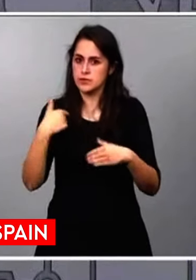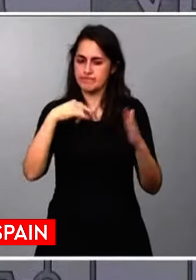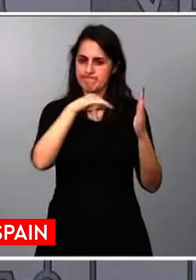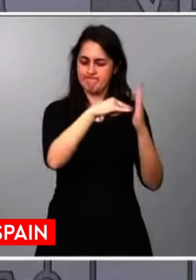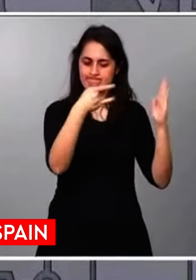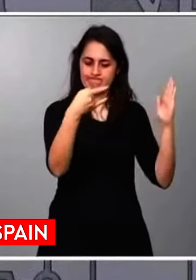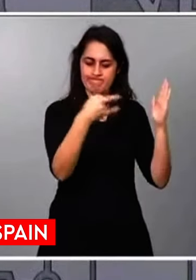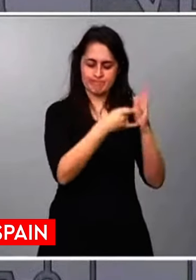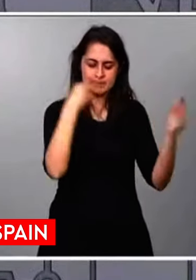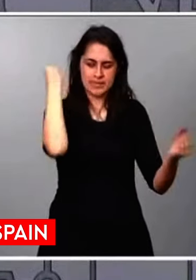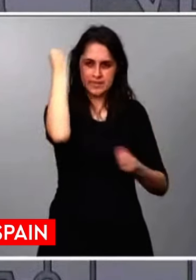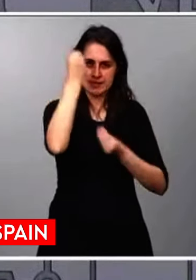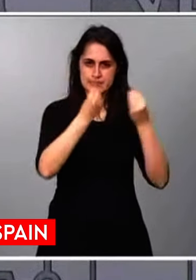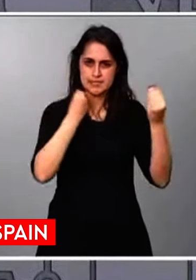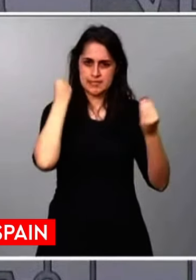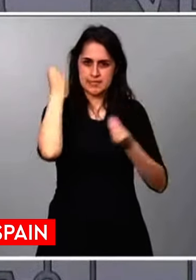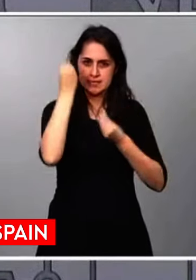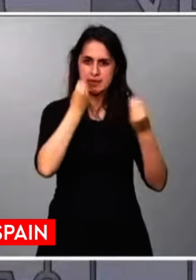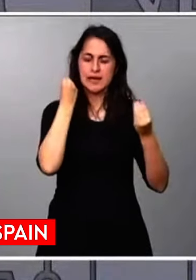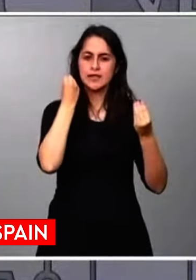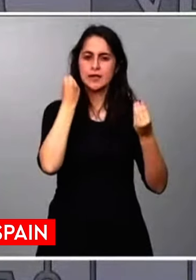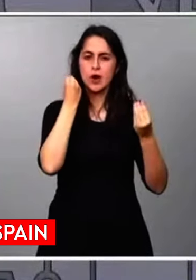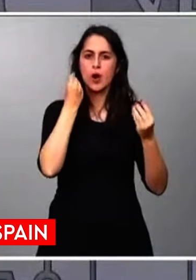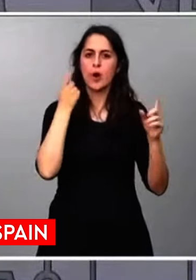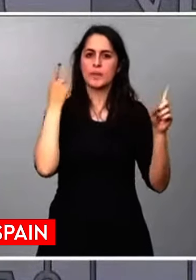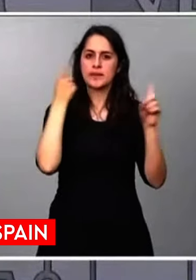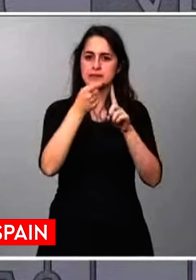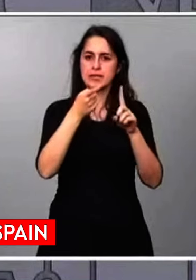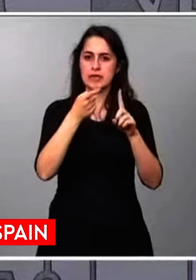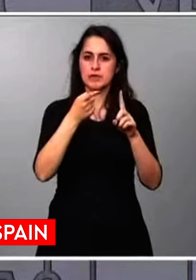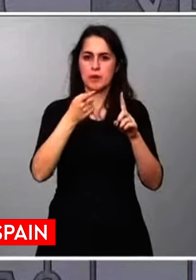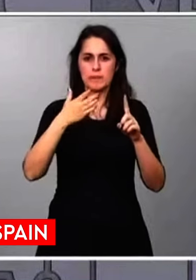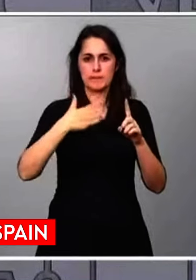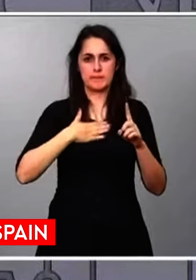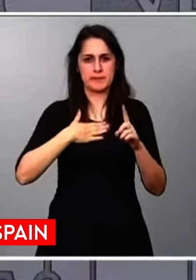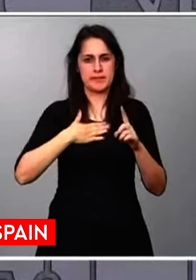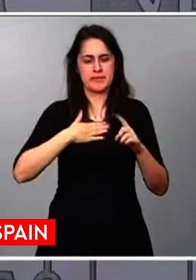are appropriate to defend our sovereignty and dignity.